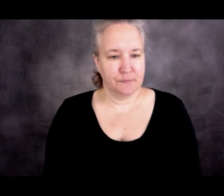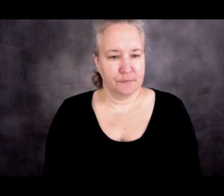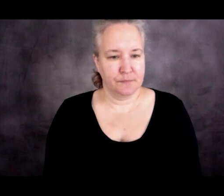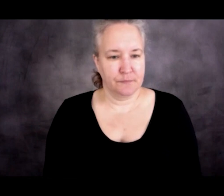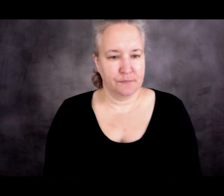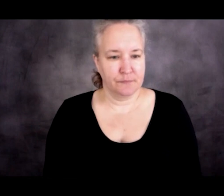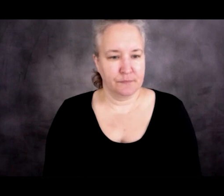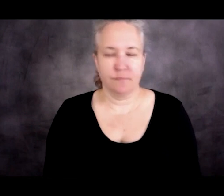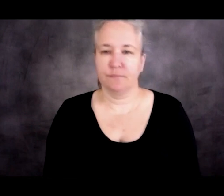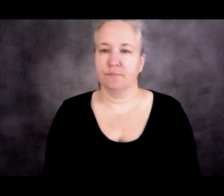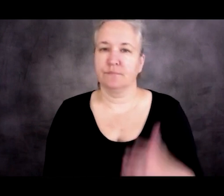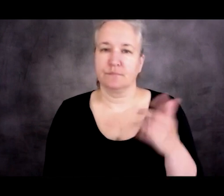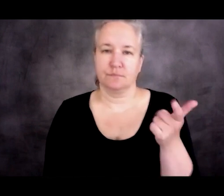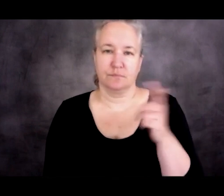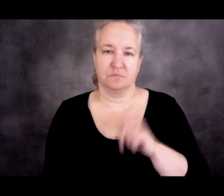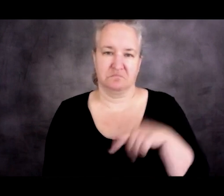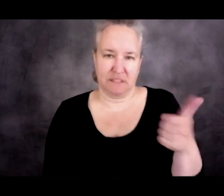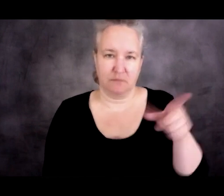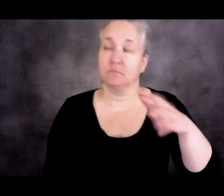Thank you, Michael, for that illuminating talk.